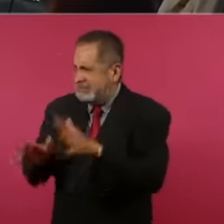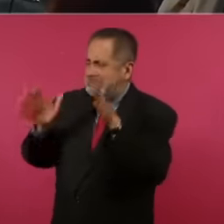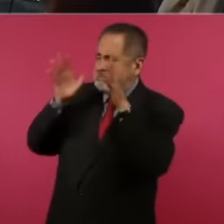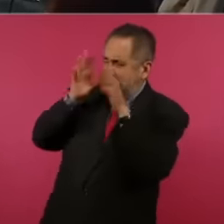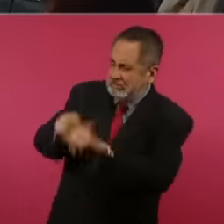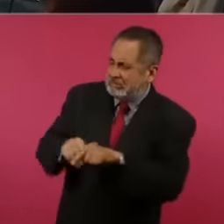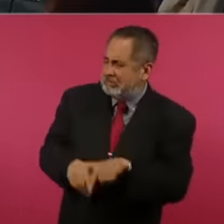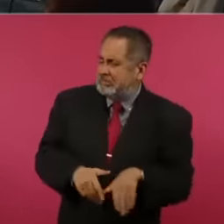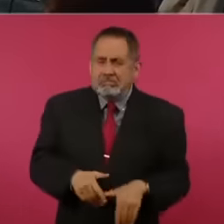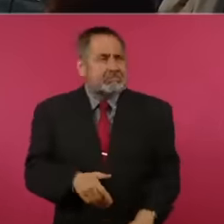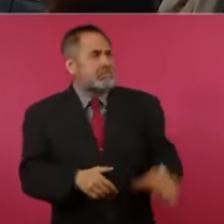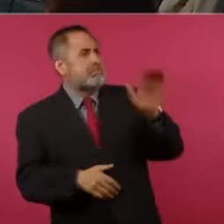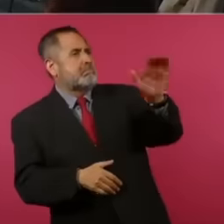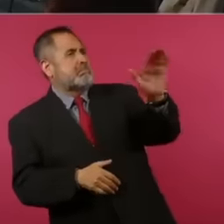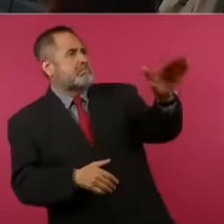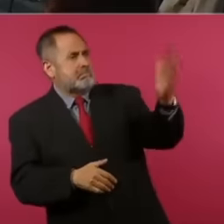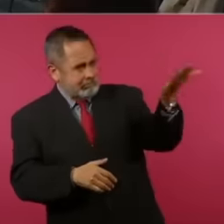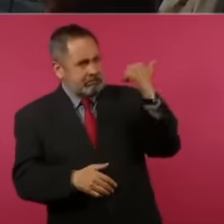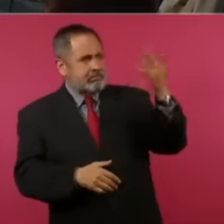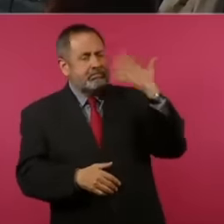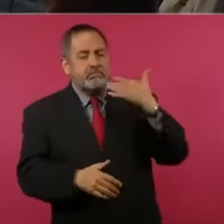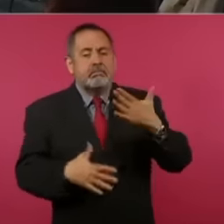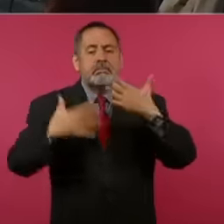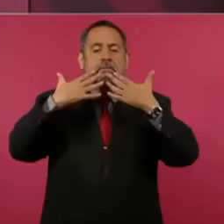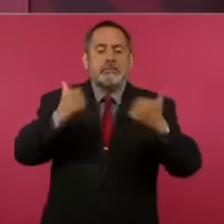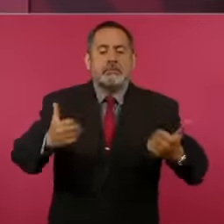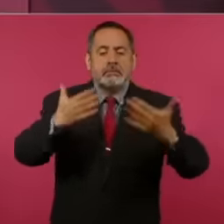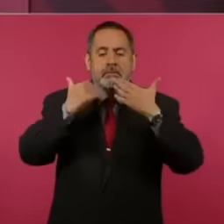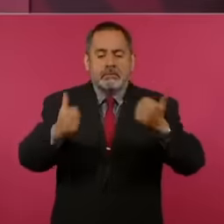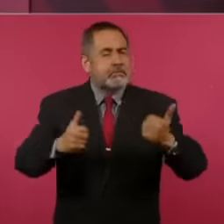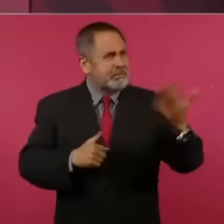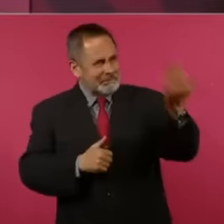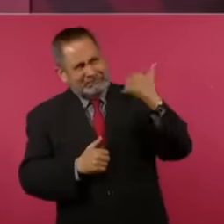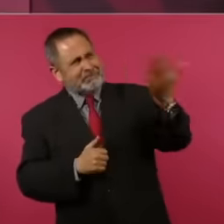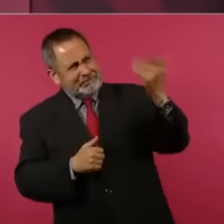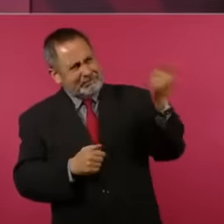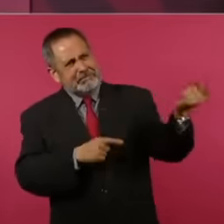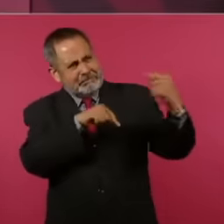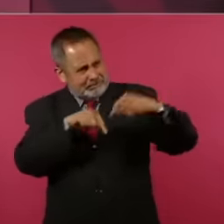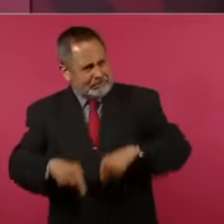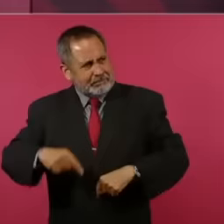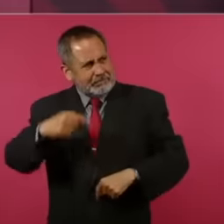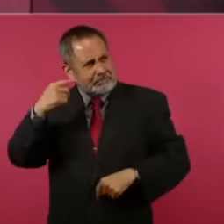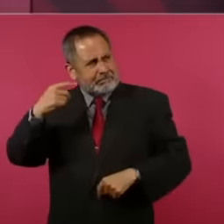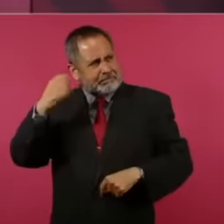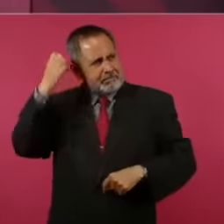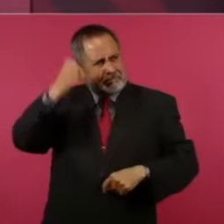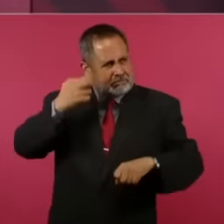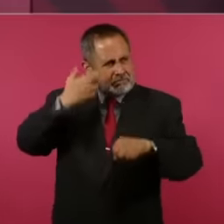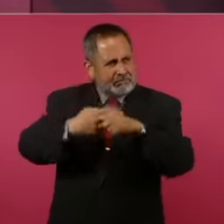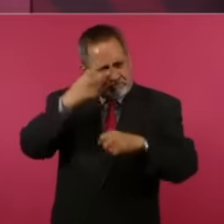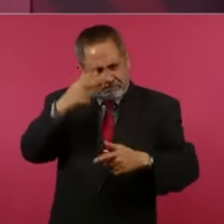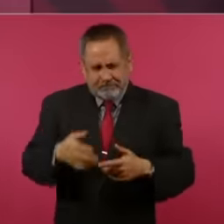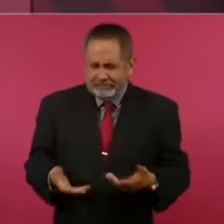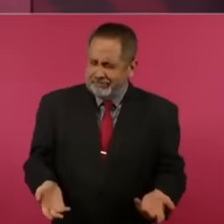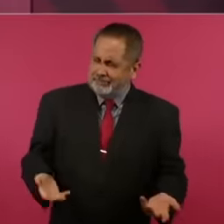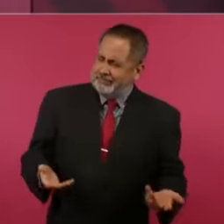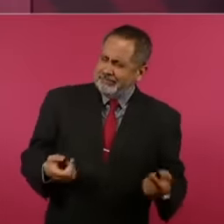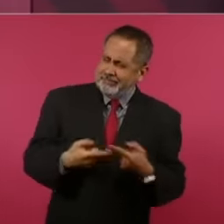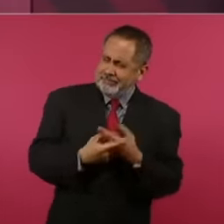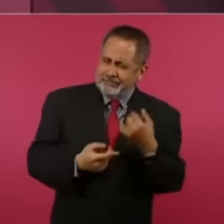Mexico and in the revolution what